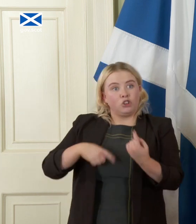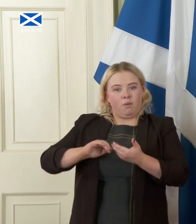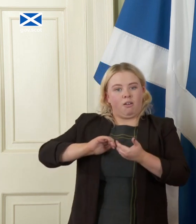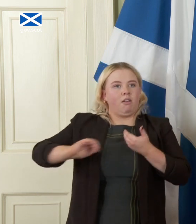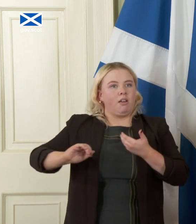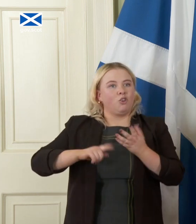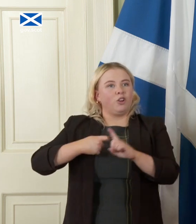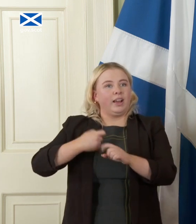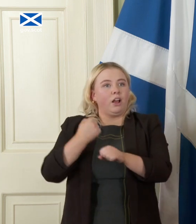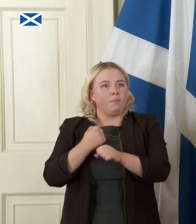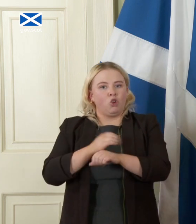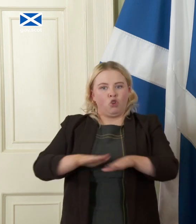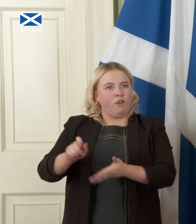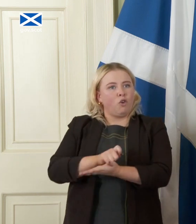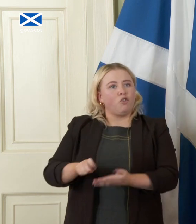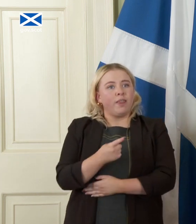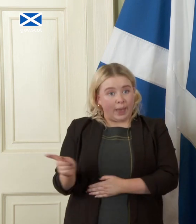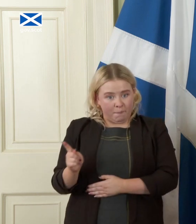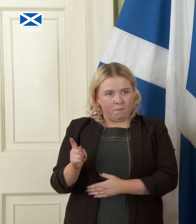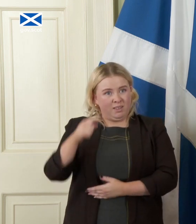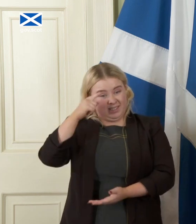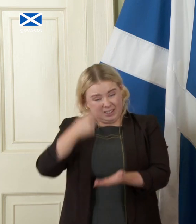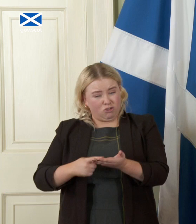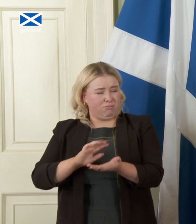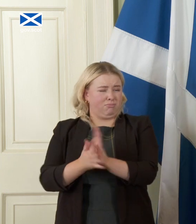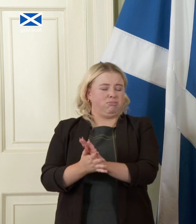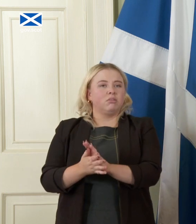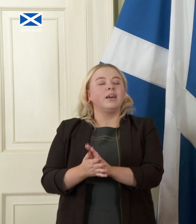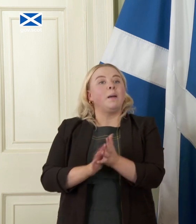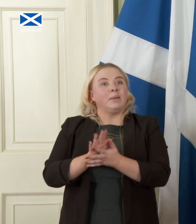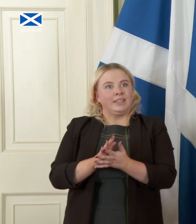taking calamitous decisions is actually one of the arguments for Scotland being independent